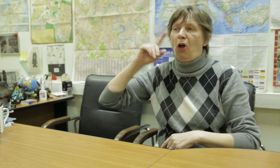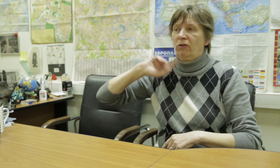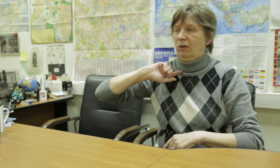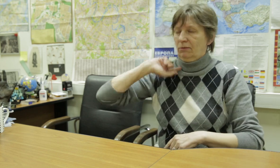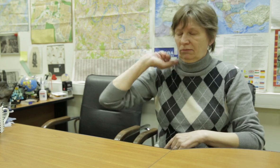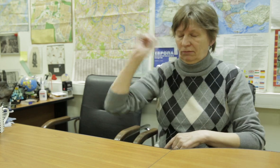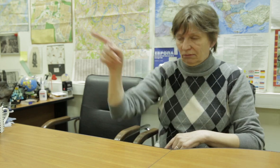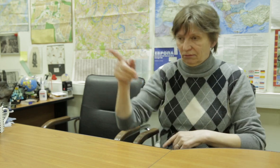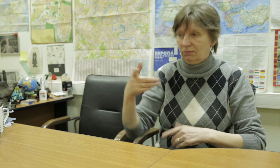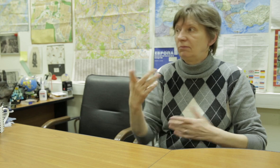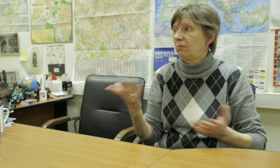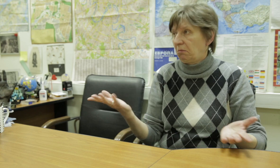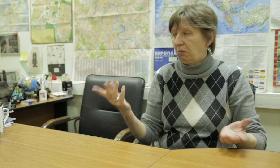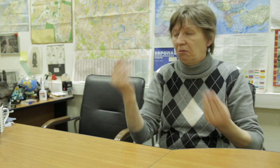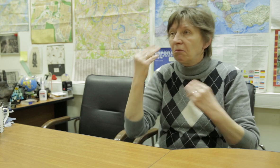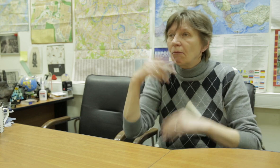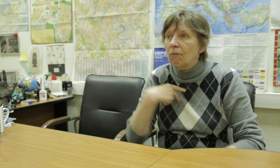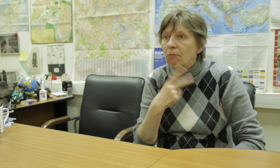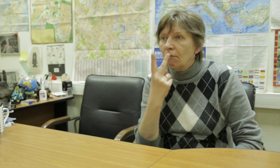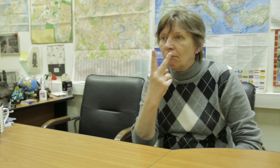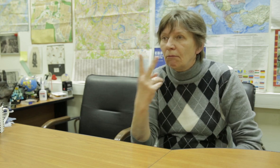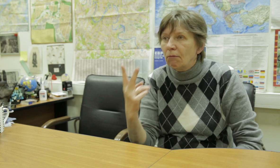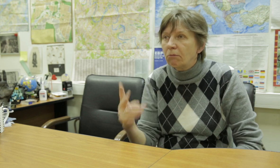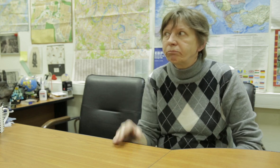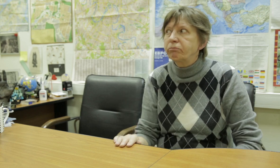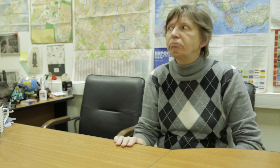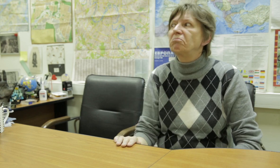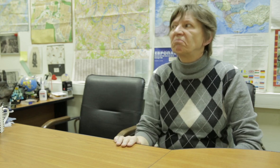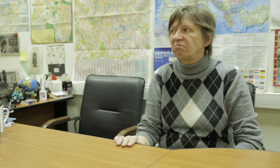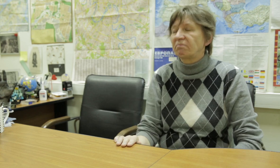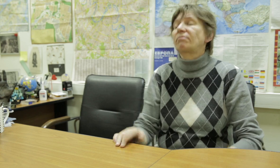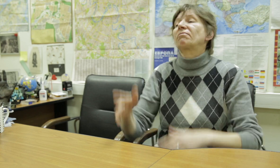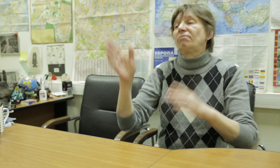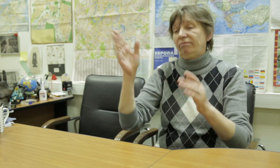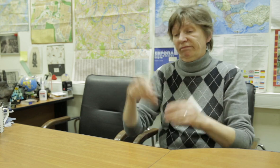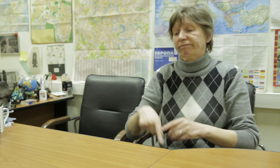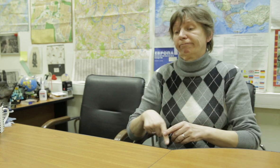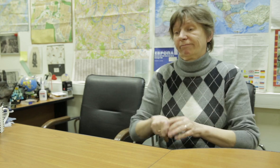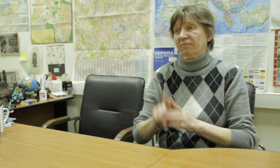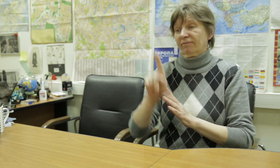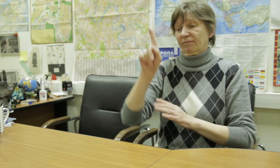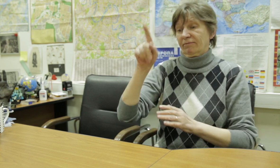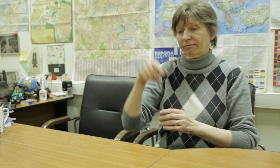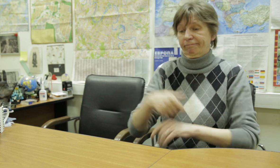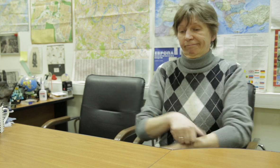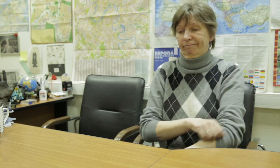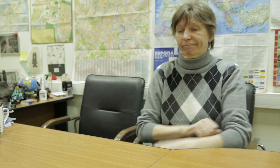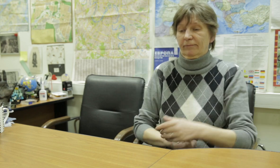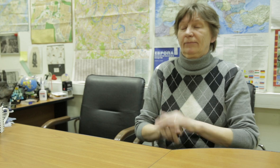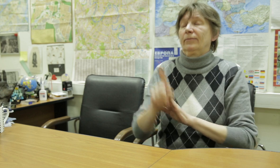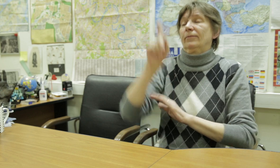and ability. In that scene, we were planning a wedding and then my husband-to-be left to kill himself, and I was thinking as if